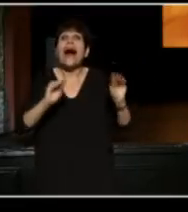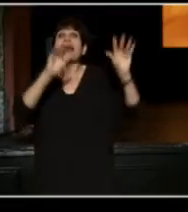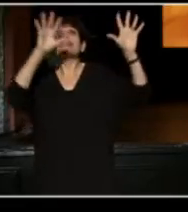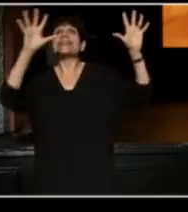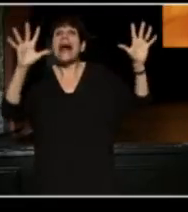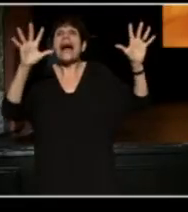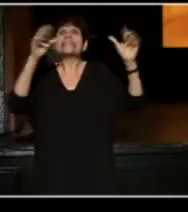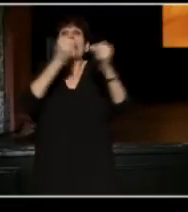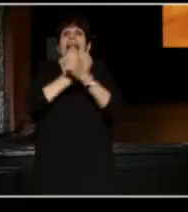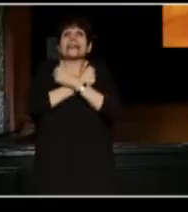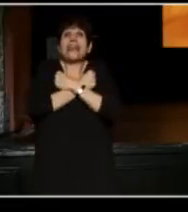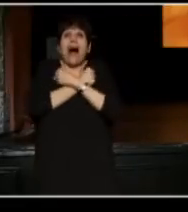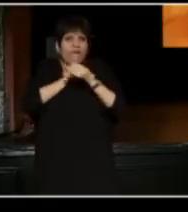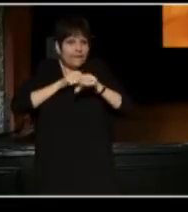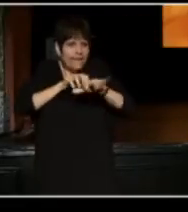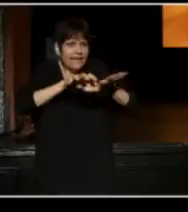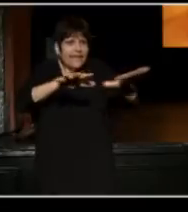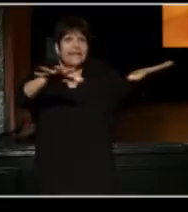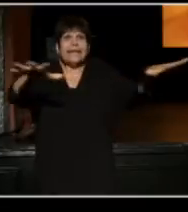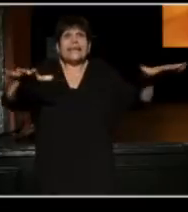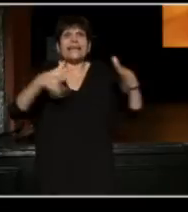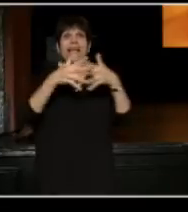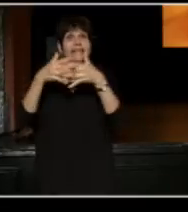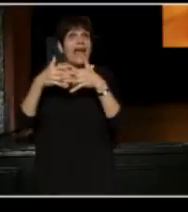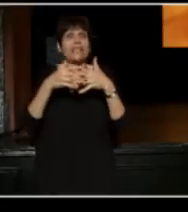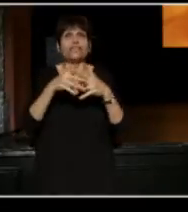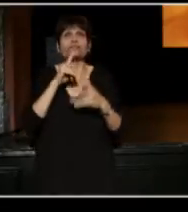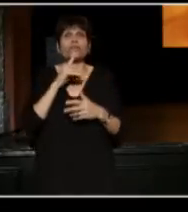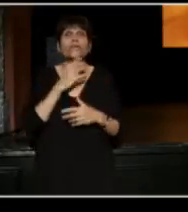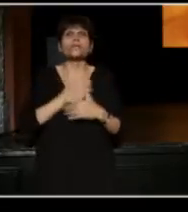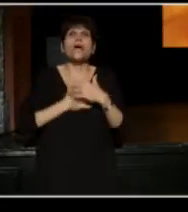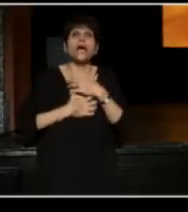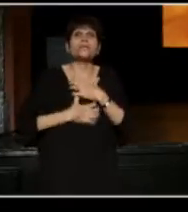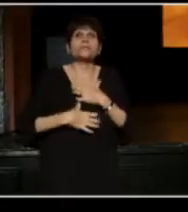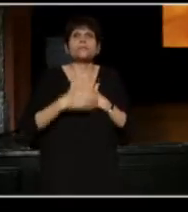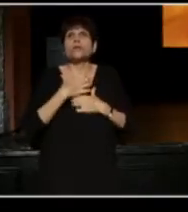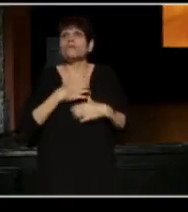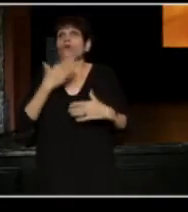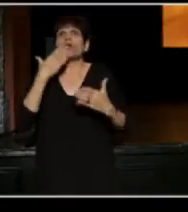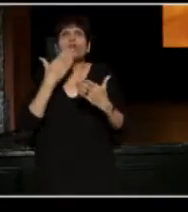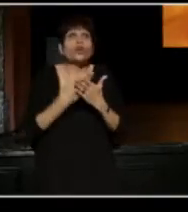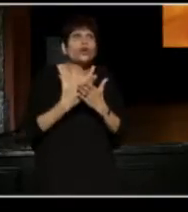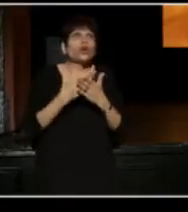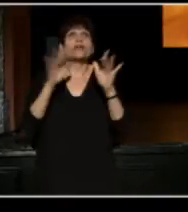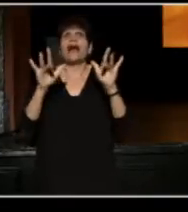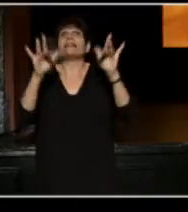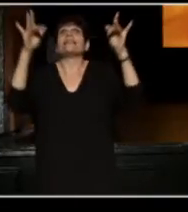in a nation that right now is desperate for good, and light, and love.